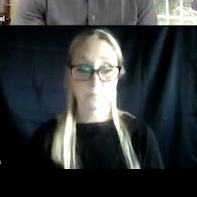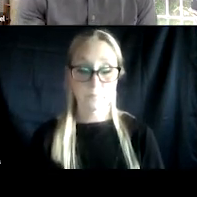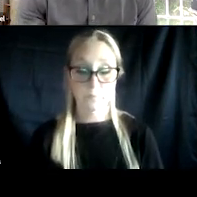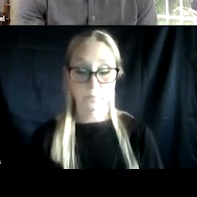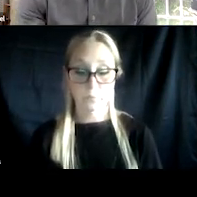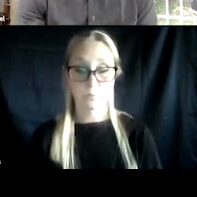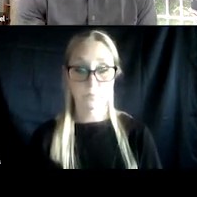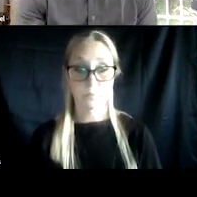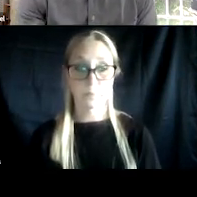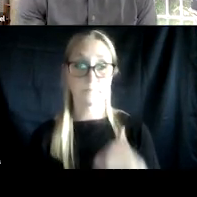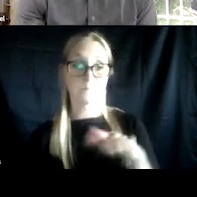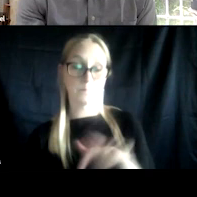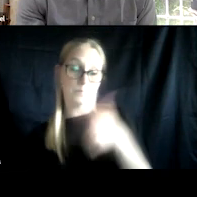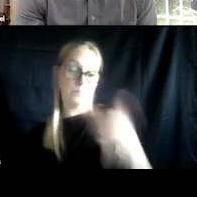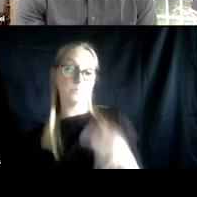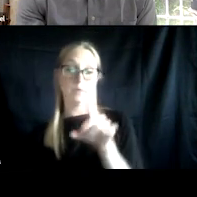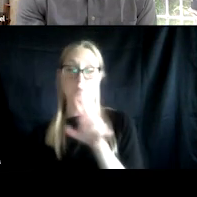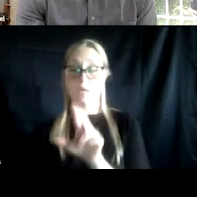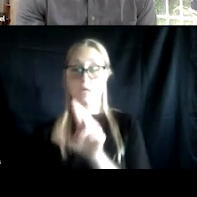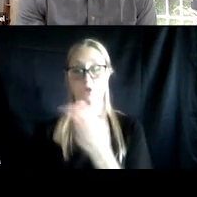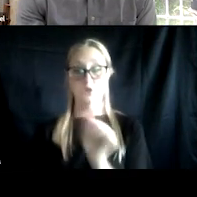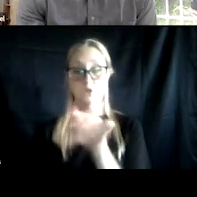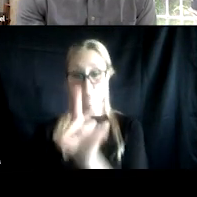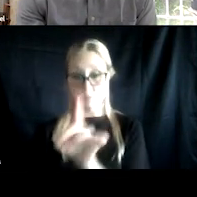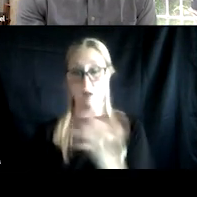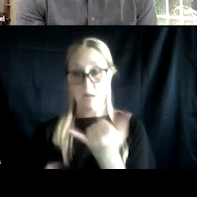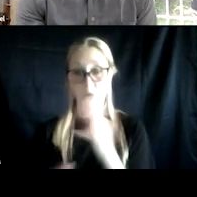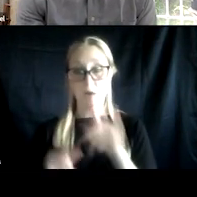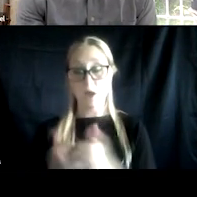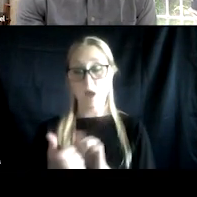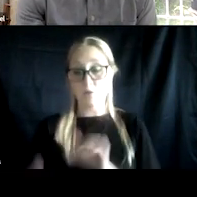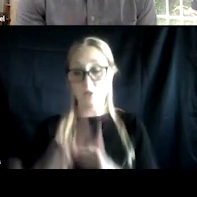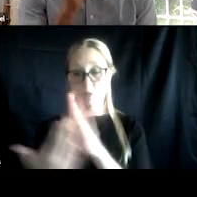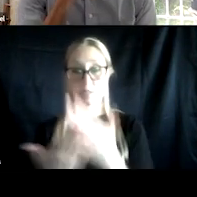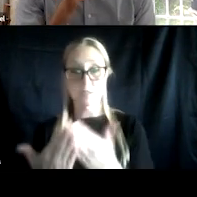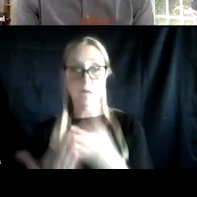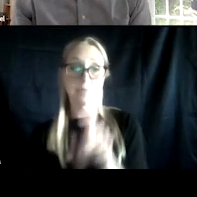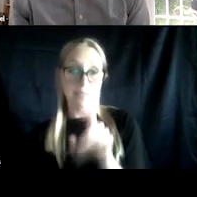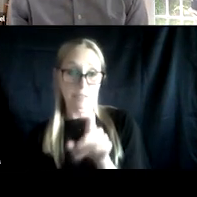So I'm gonna hand it over to Dr. Chard now. We can talk about how we address some of the clinical needs of veterans with PTSD